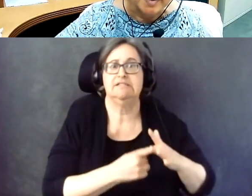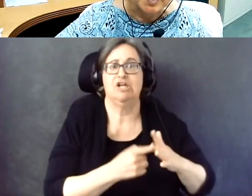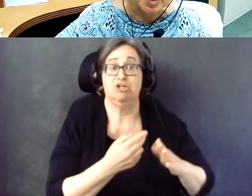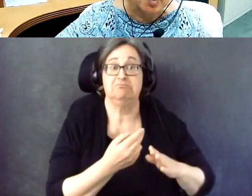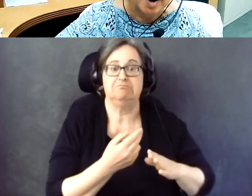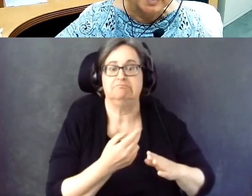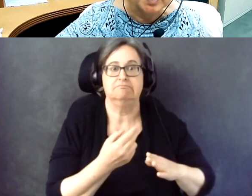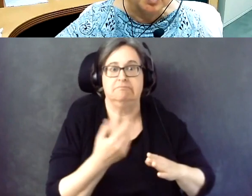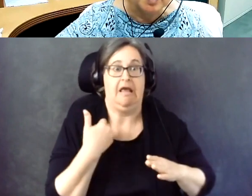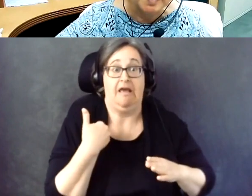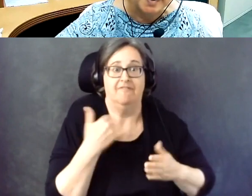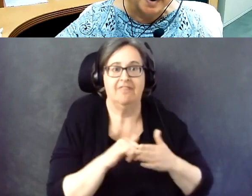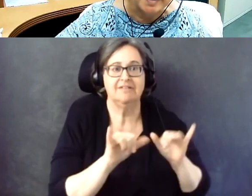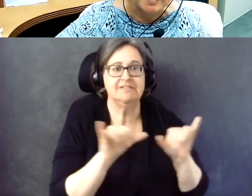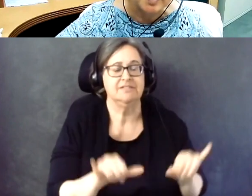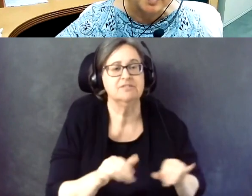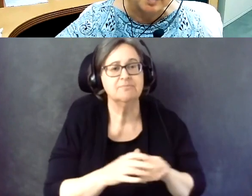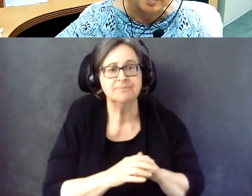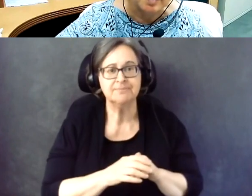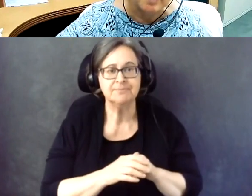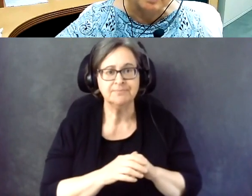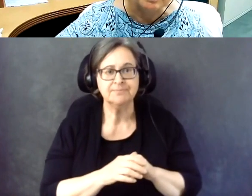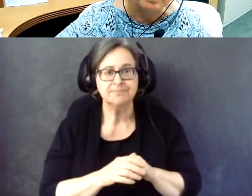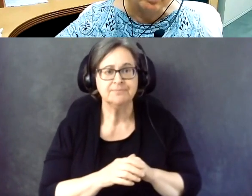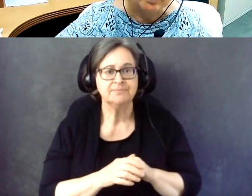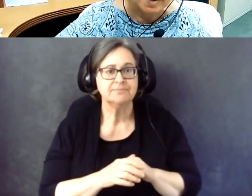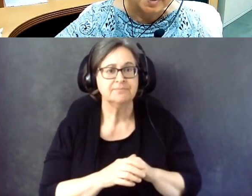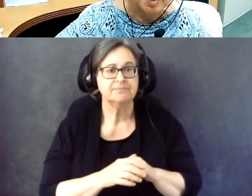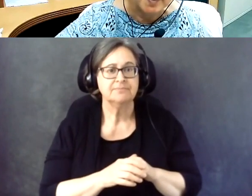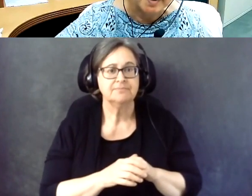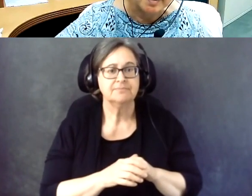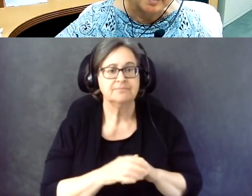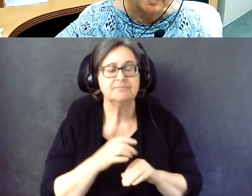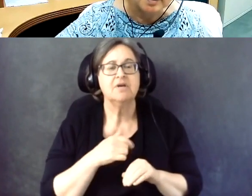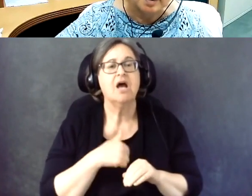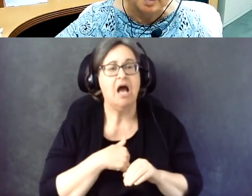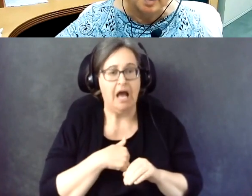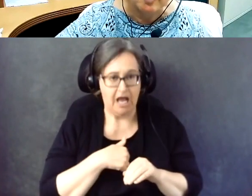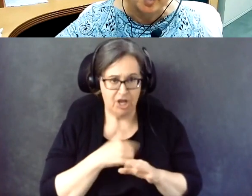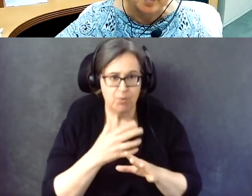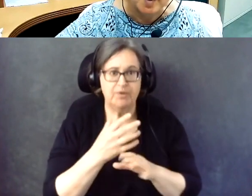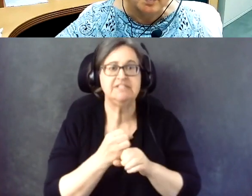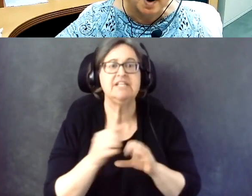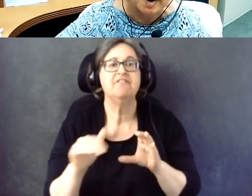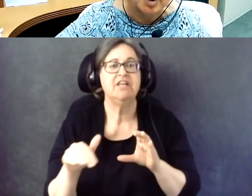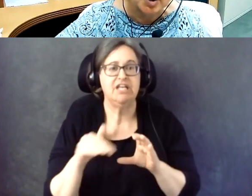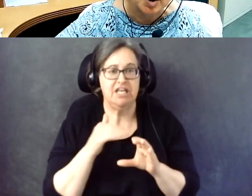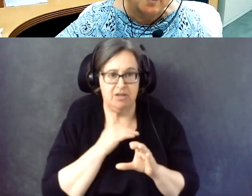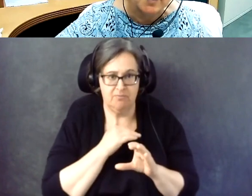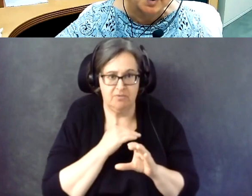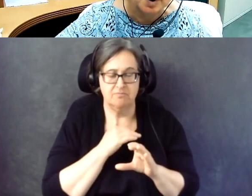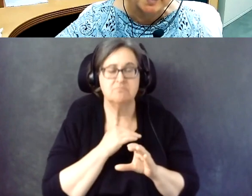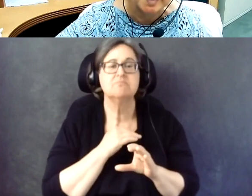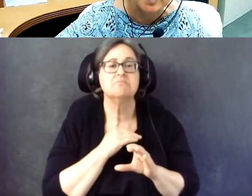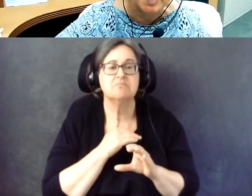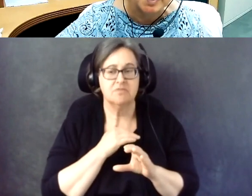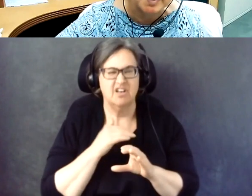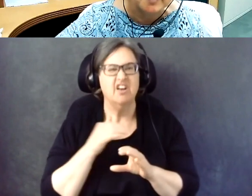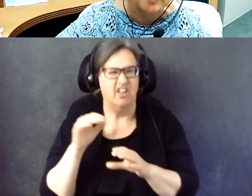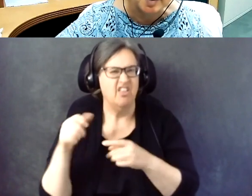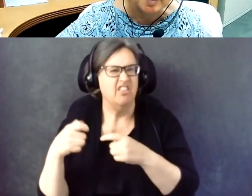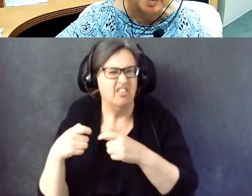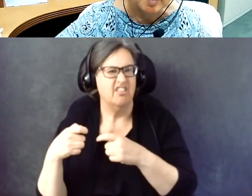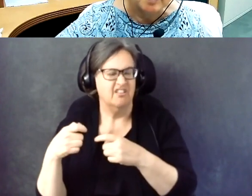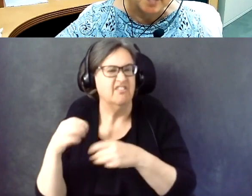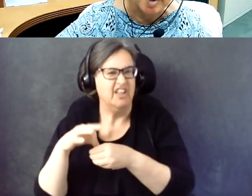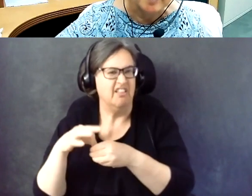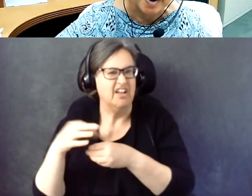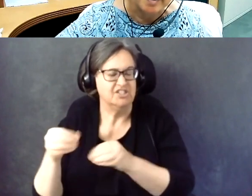And so I do get you an email from the elections office when they receive my ballot.